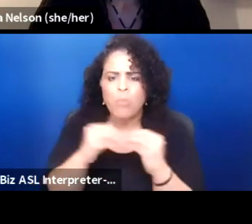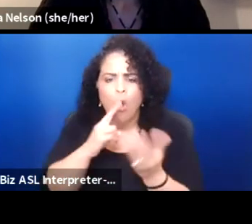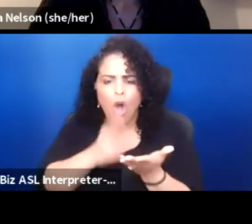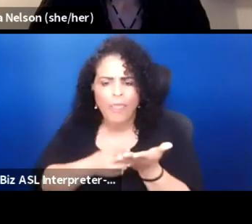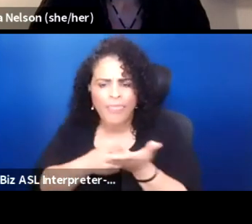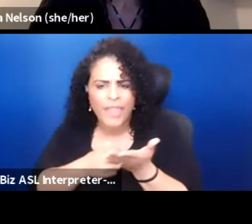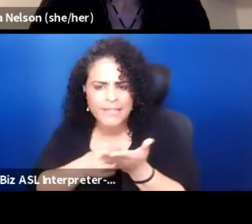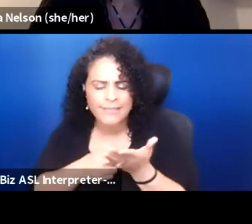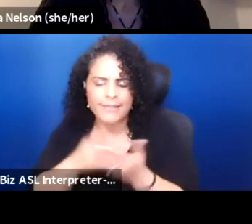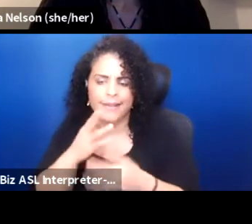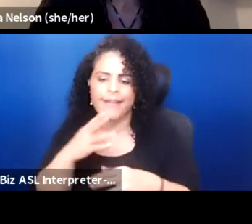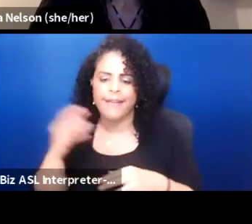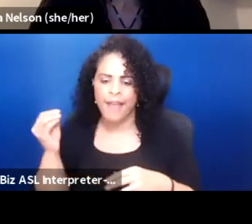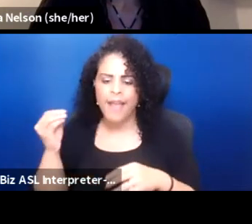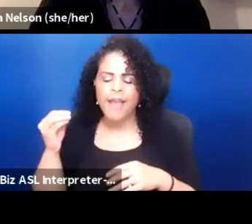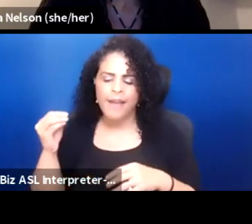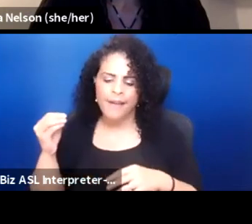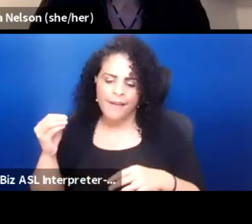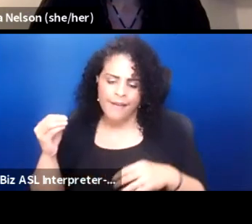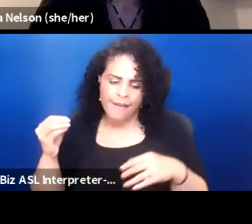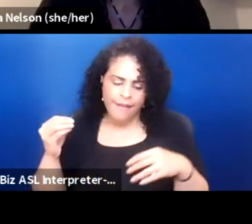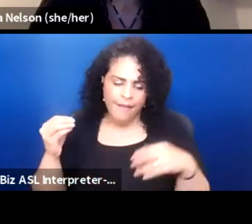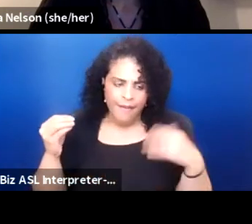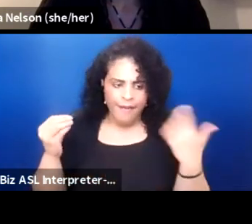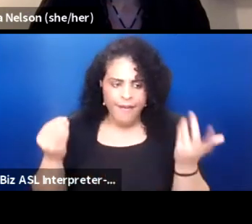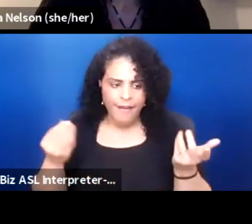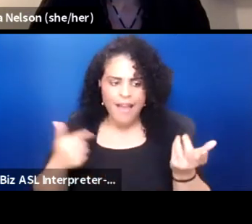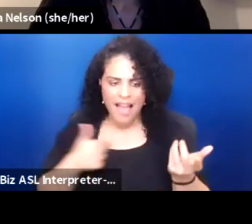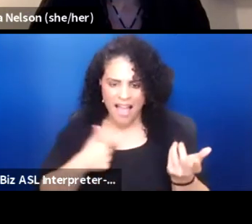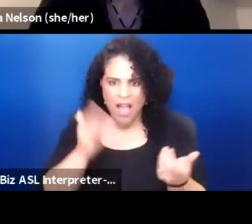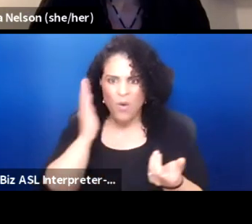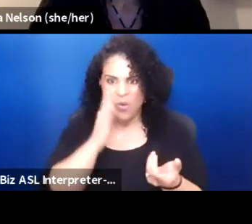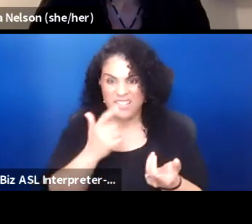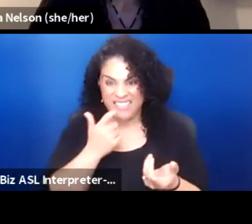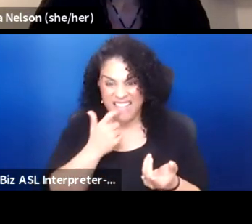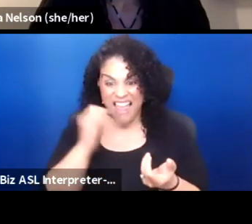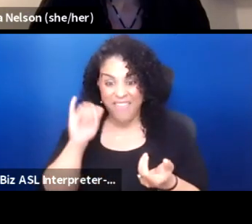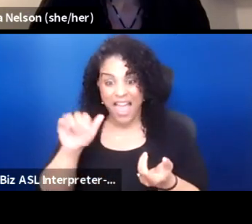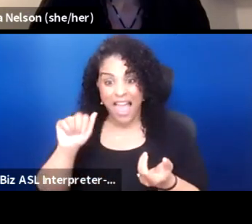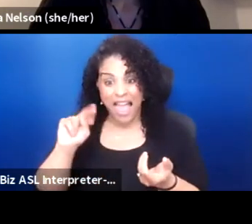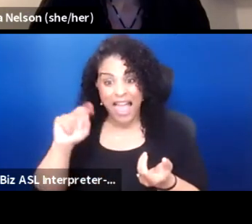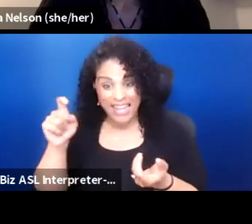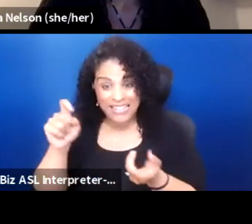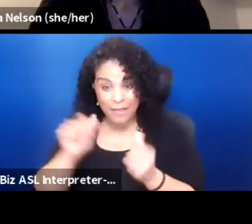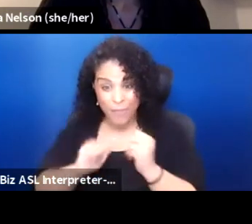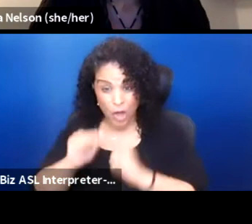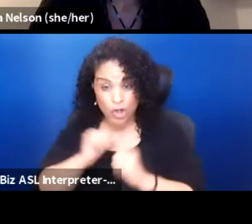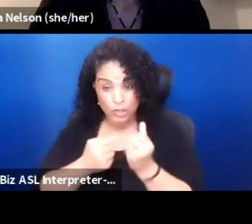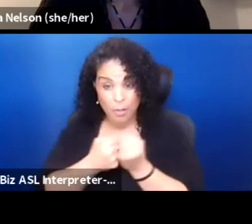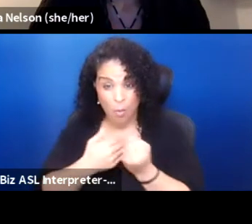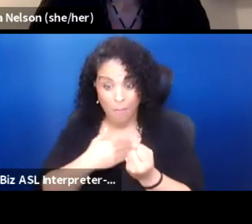And so, I mean, I will say the Annex Theater which supported my shows in the beginning paid me to be there,